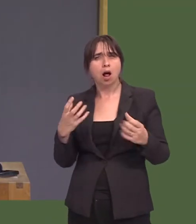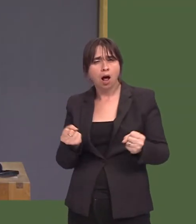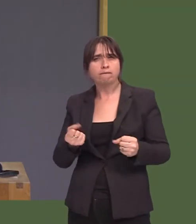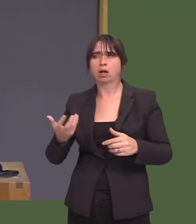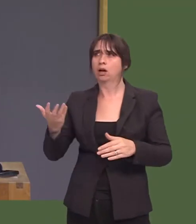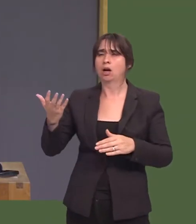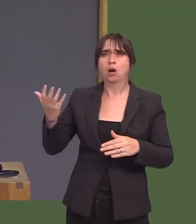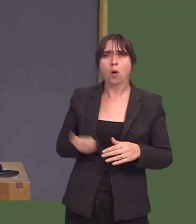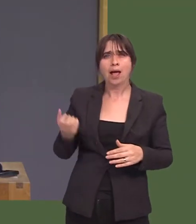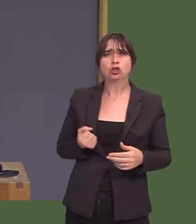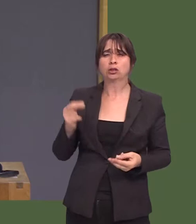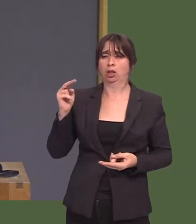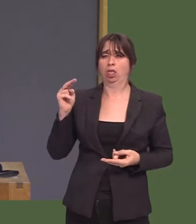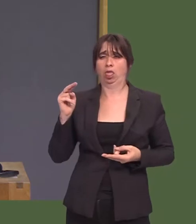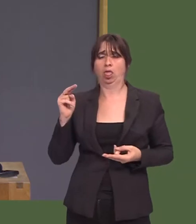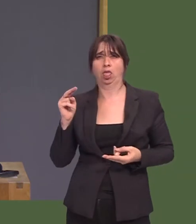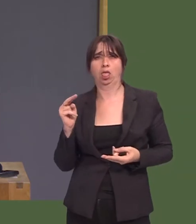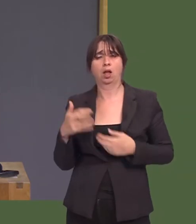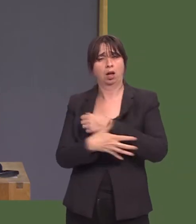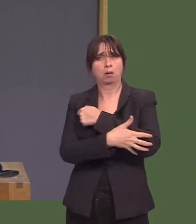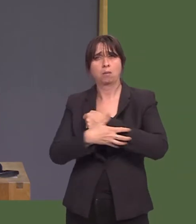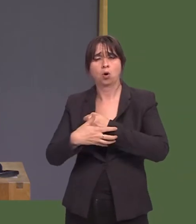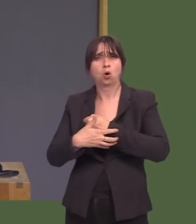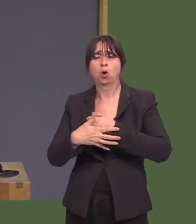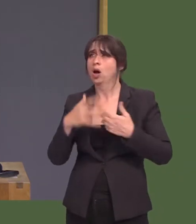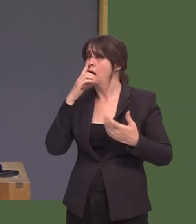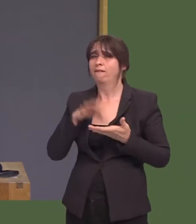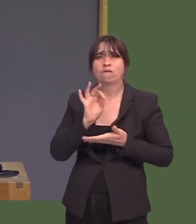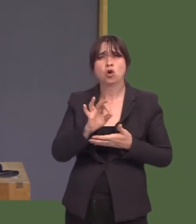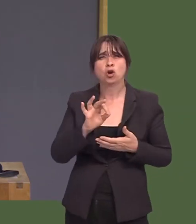And there are hundreds of thousands of people who are on the breadline who are forced into